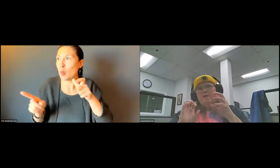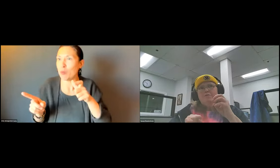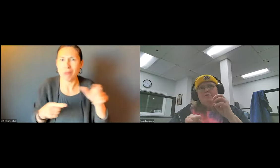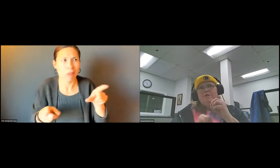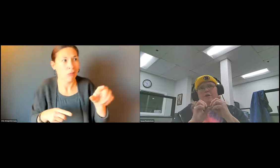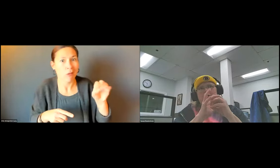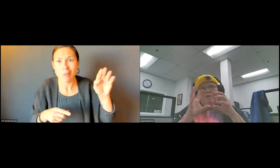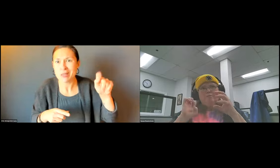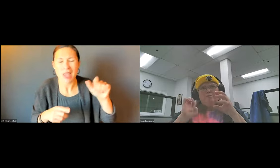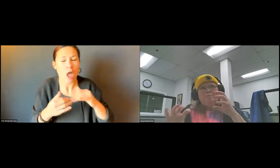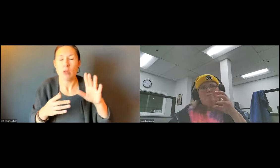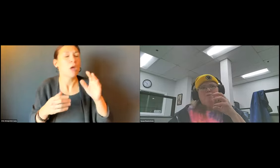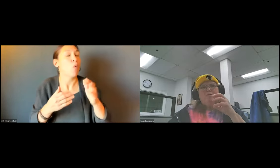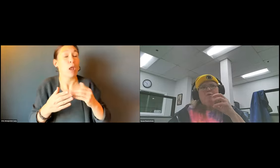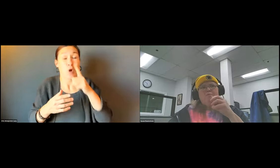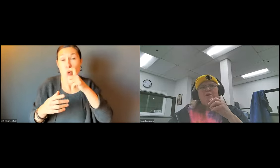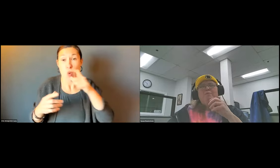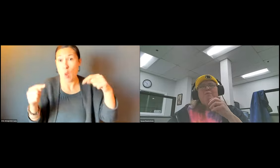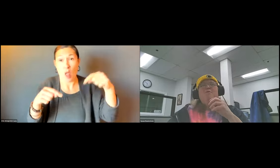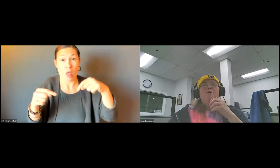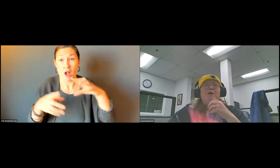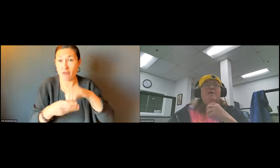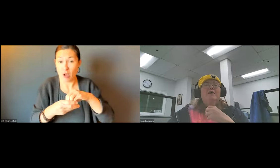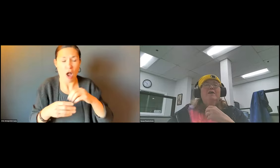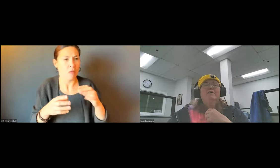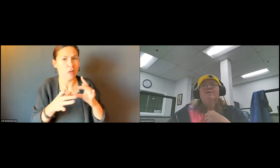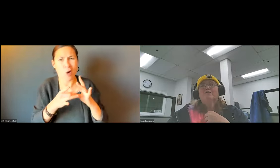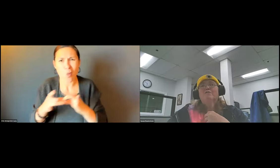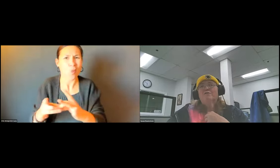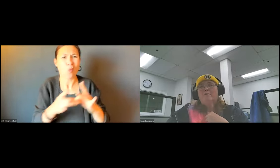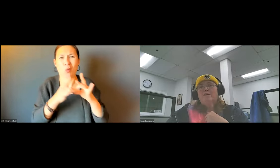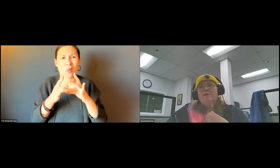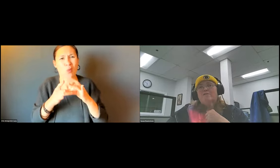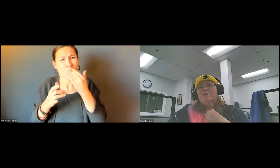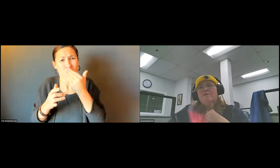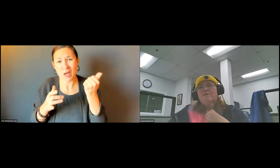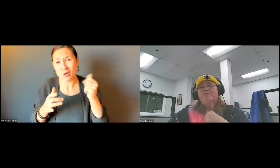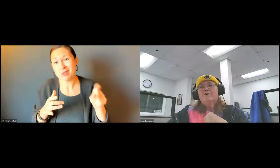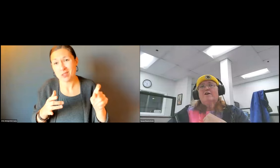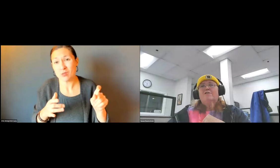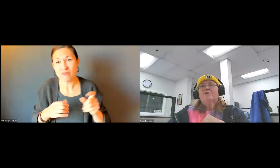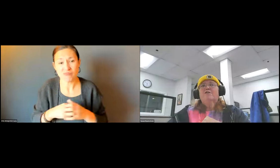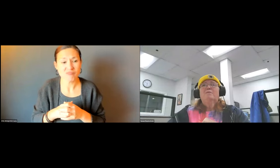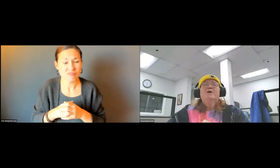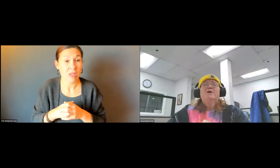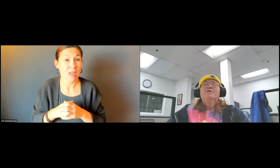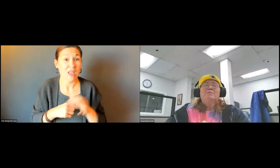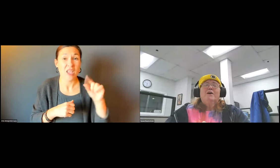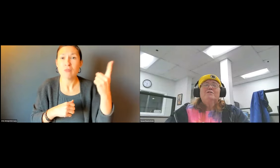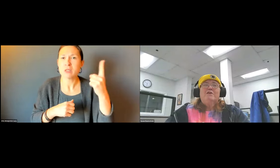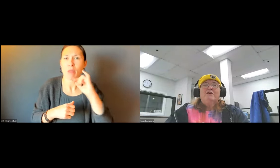SHOVELLER, PUBLIC SHOVELLER, MBTA SHOVELLER, MBTA PLOW, ALL